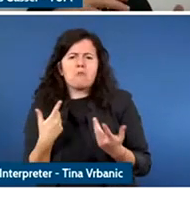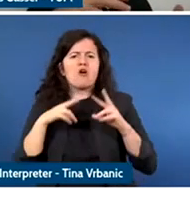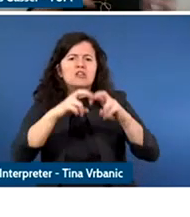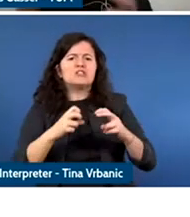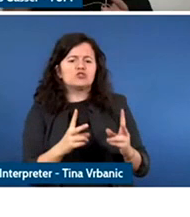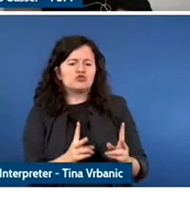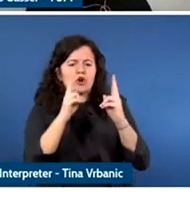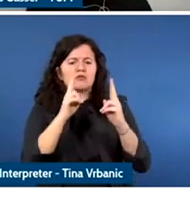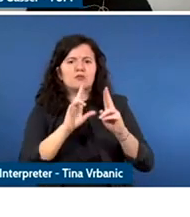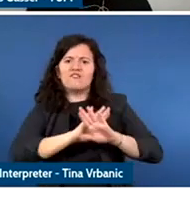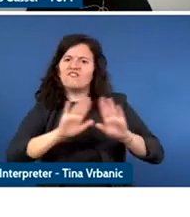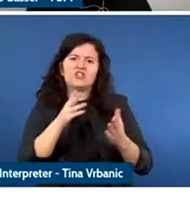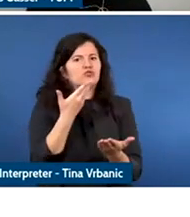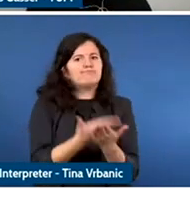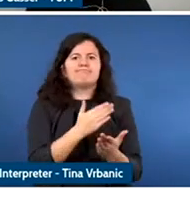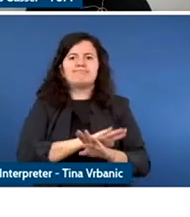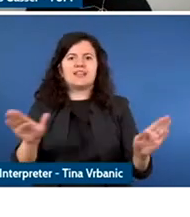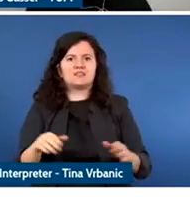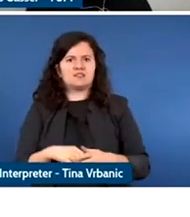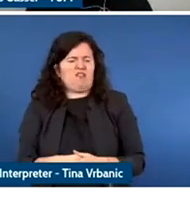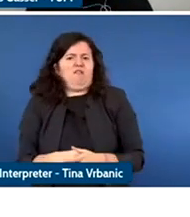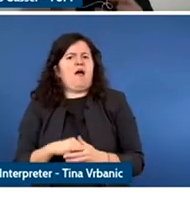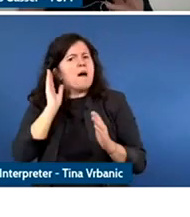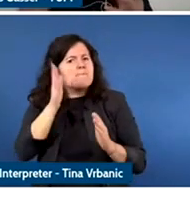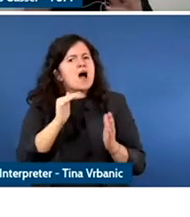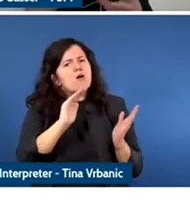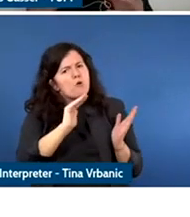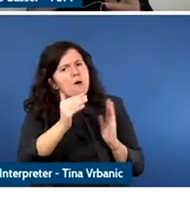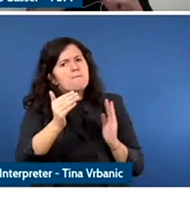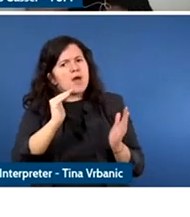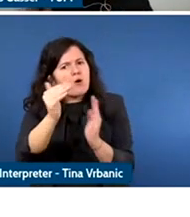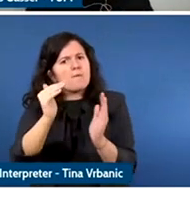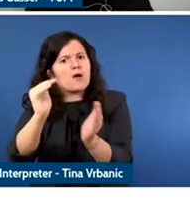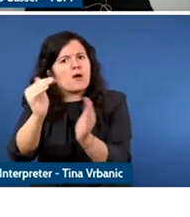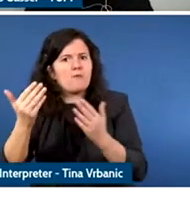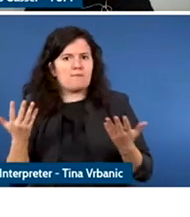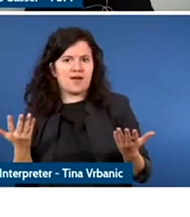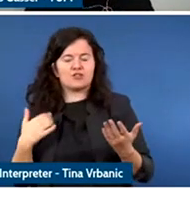our policy interventions have going forward and so that is an illustration